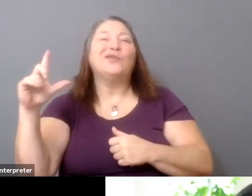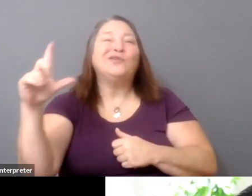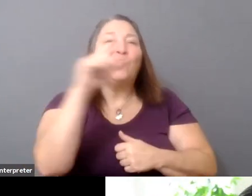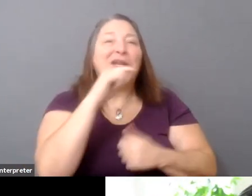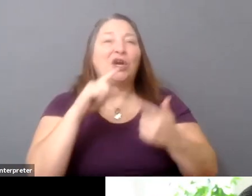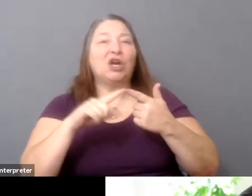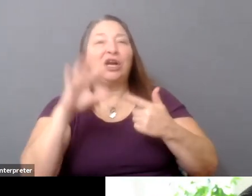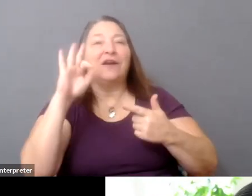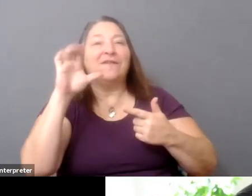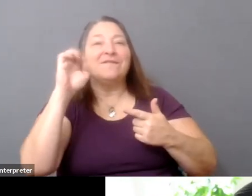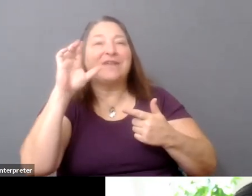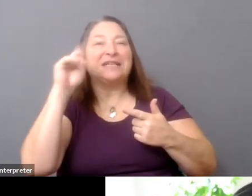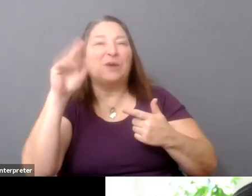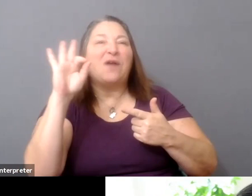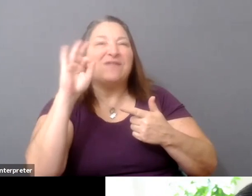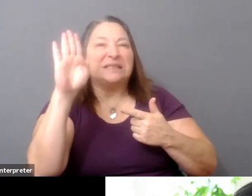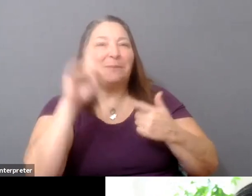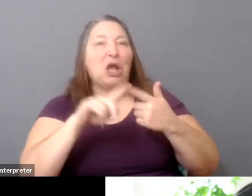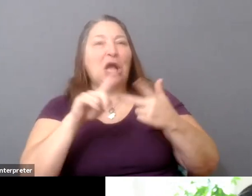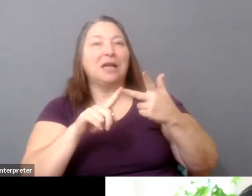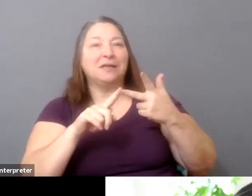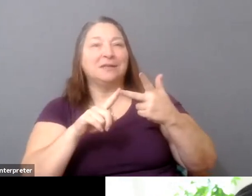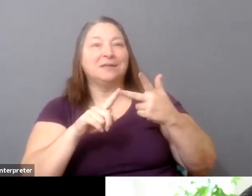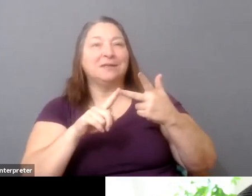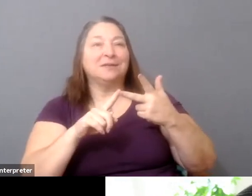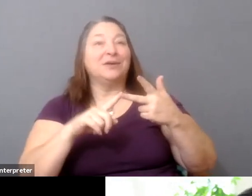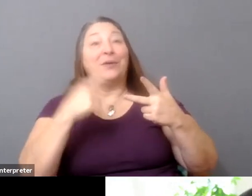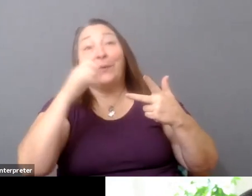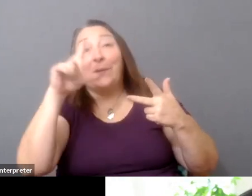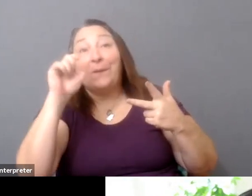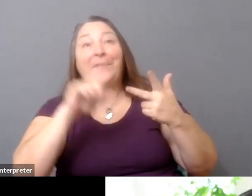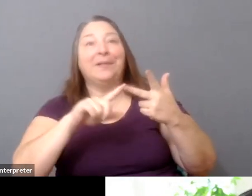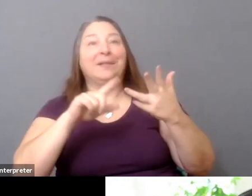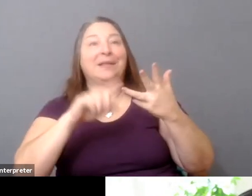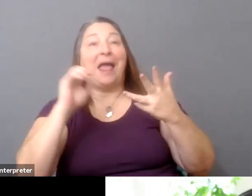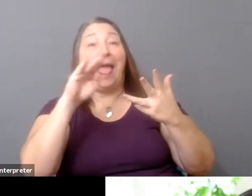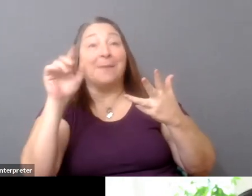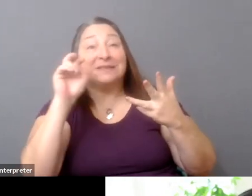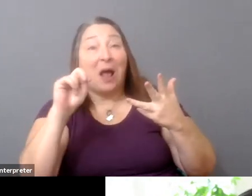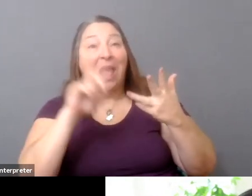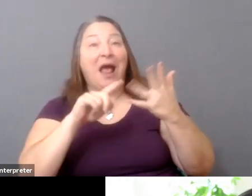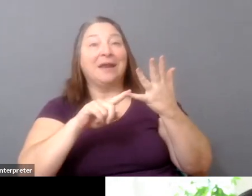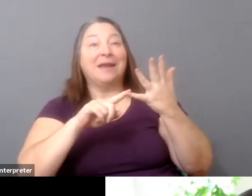and, you know, to a weird degree, like Google, Amazon, and Apple.